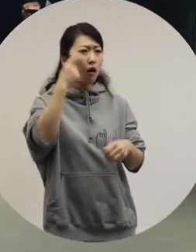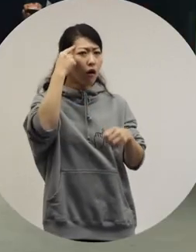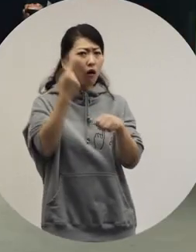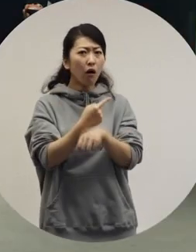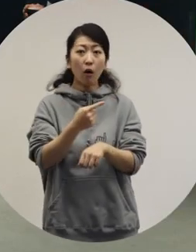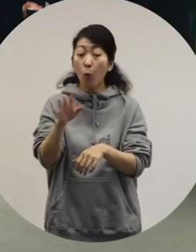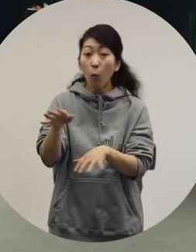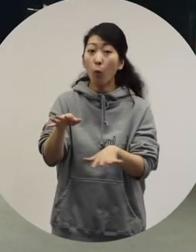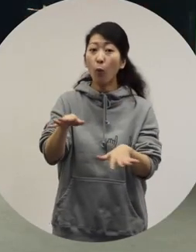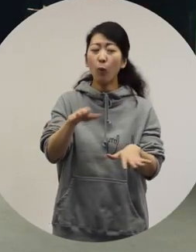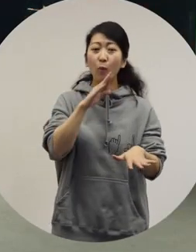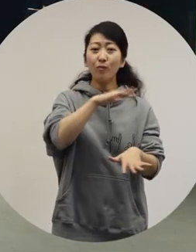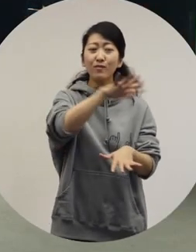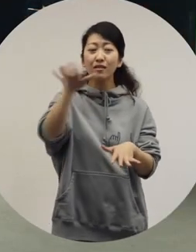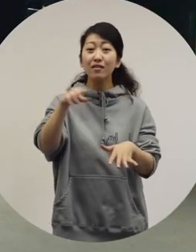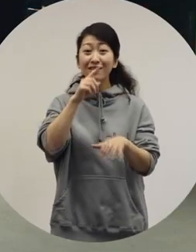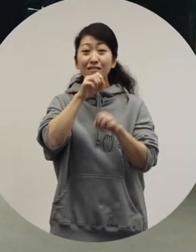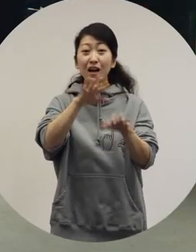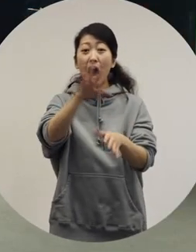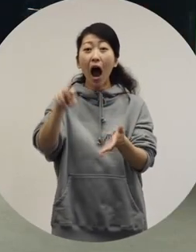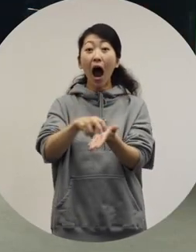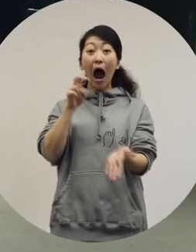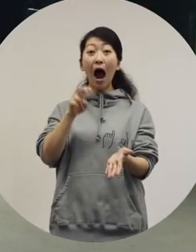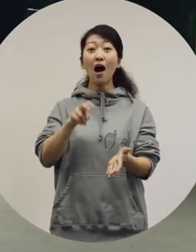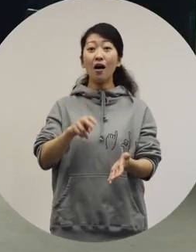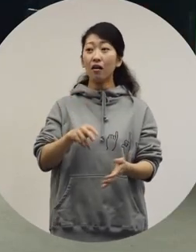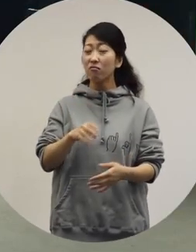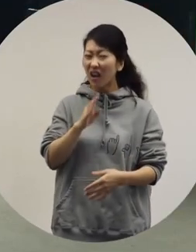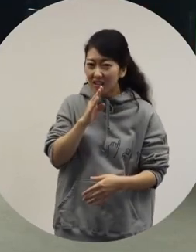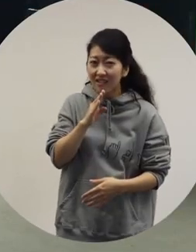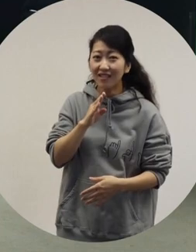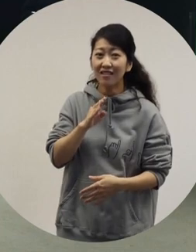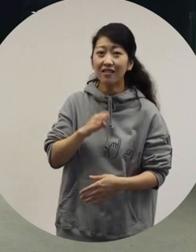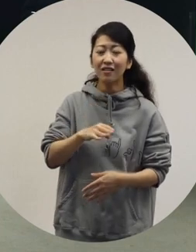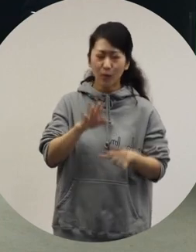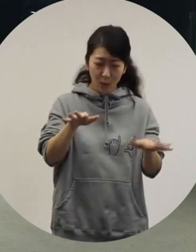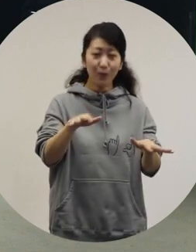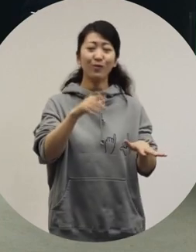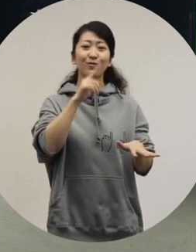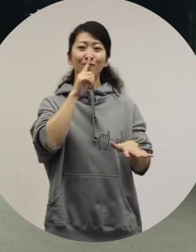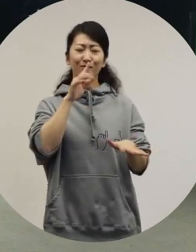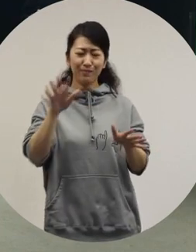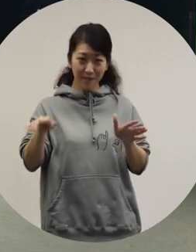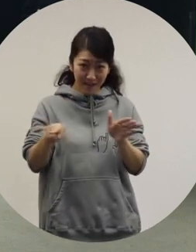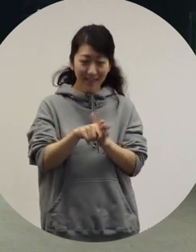[Ryuchell] Everyone is surprised to hear that. [Ochiai] Really? [Ryuchell] All my life,